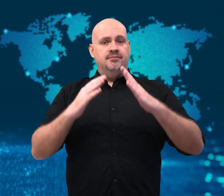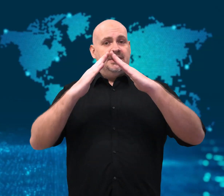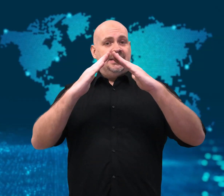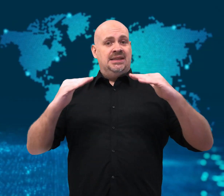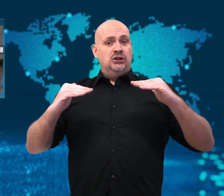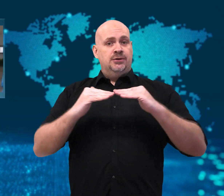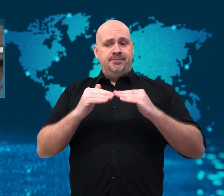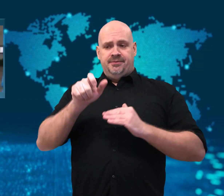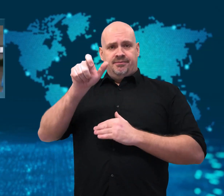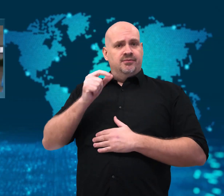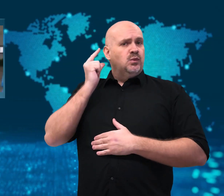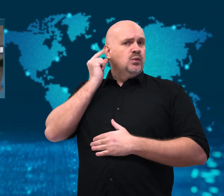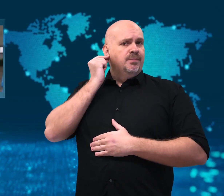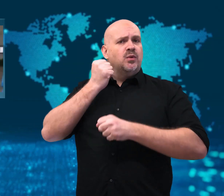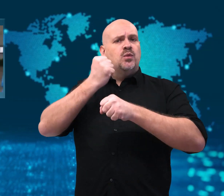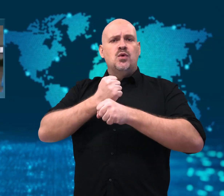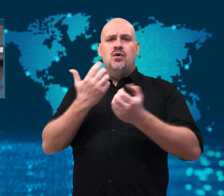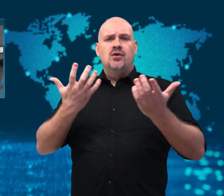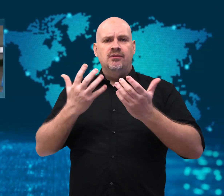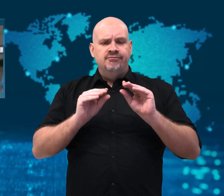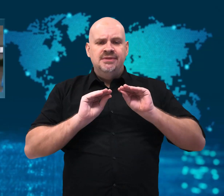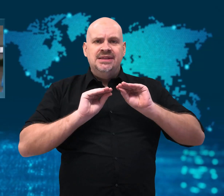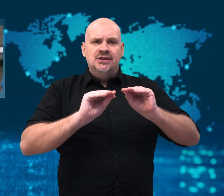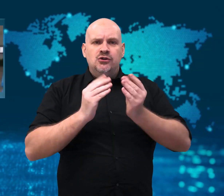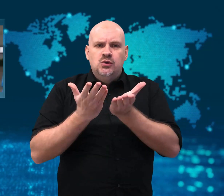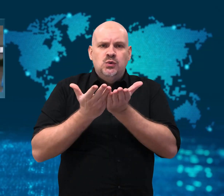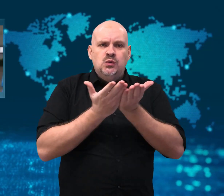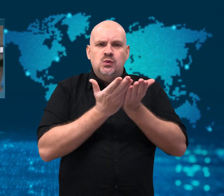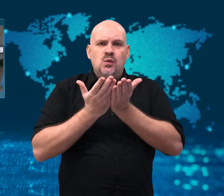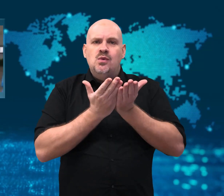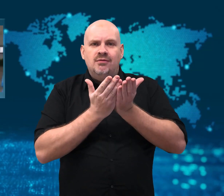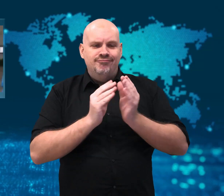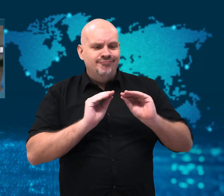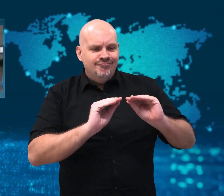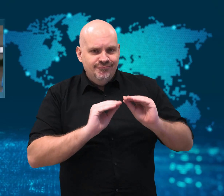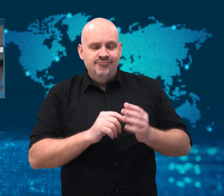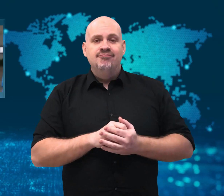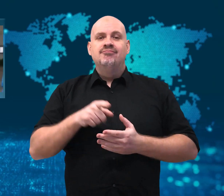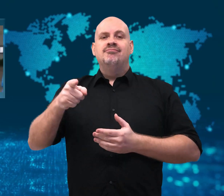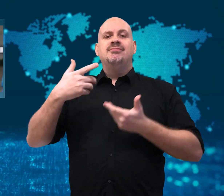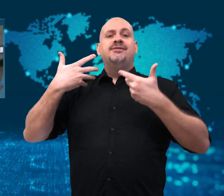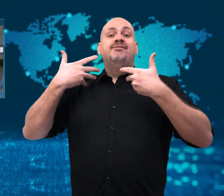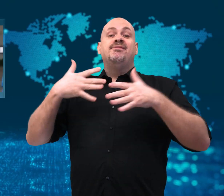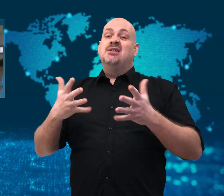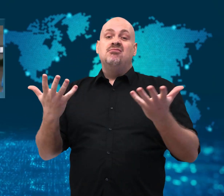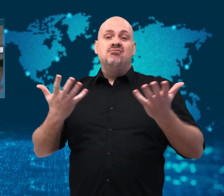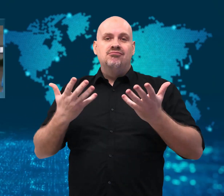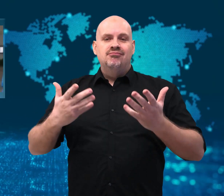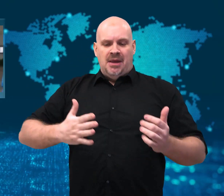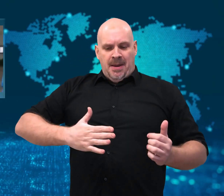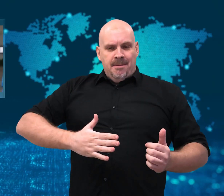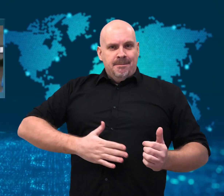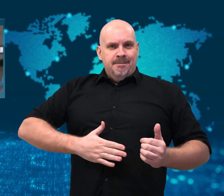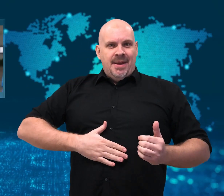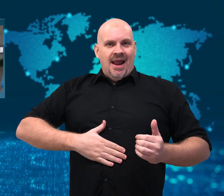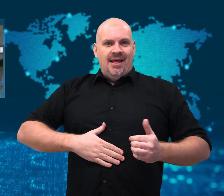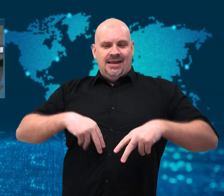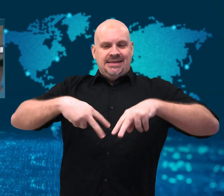[Gavin]: An Egyptian school teacher was fired after a video of